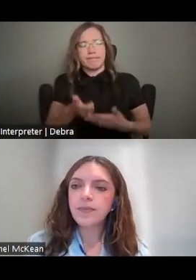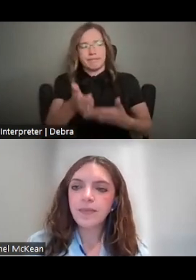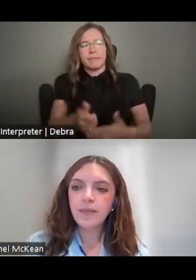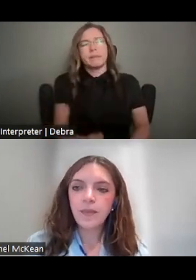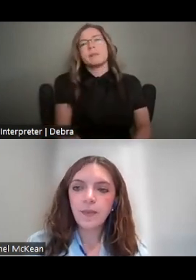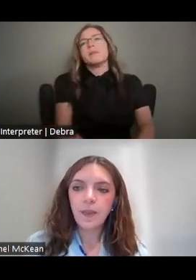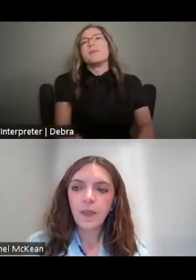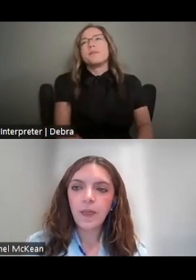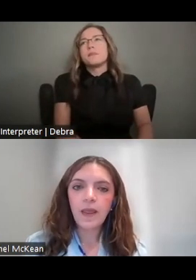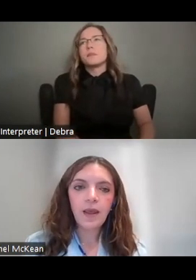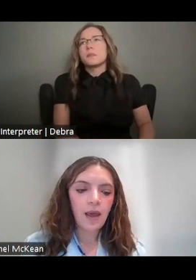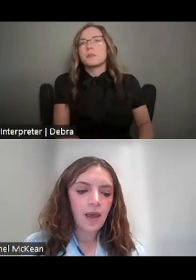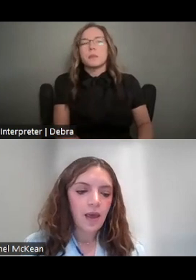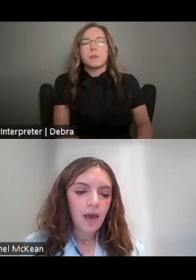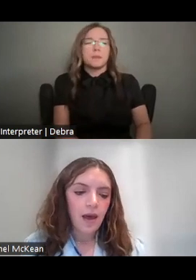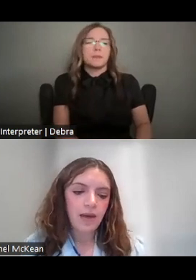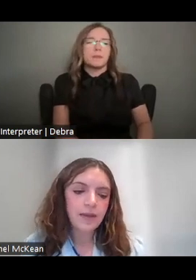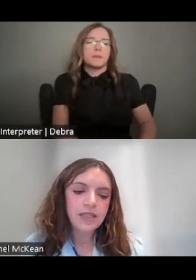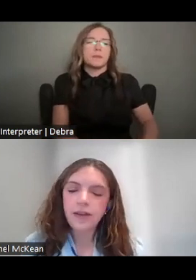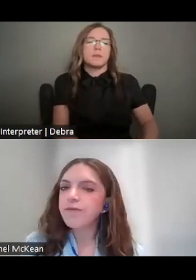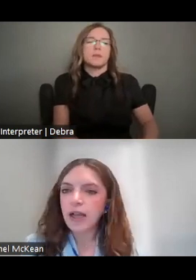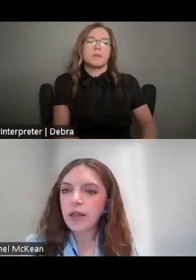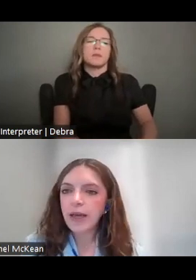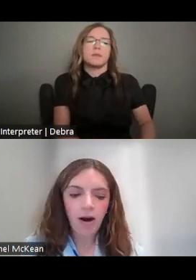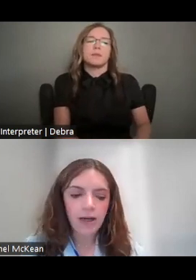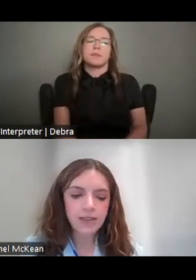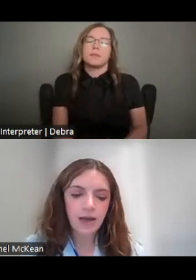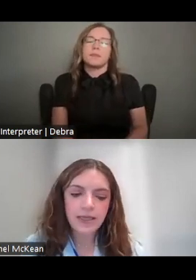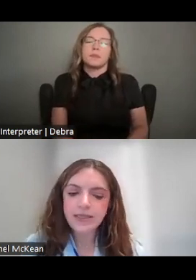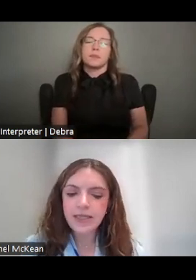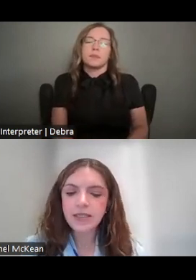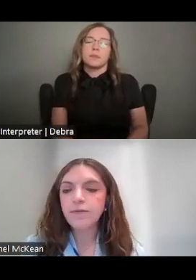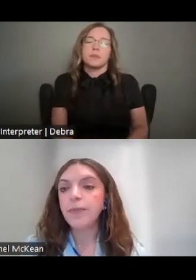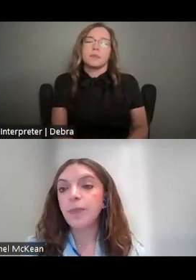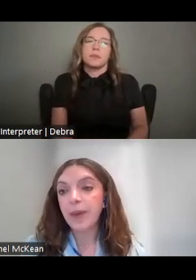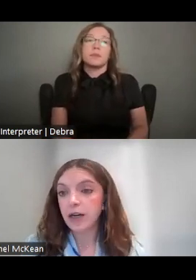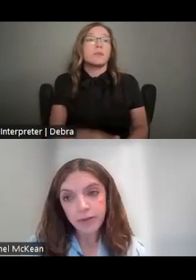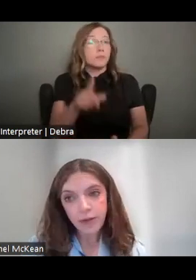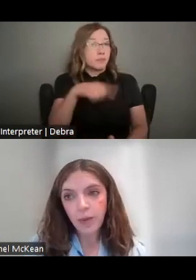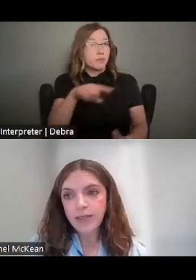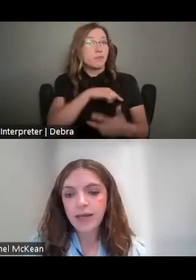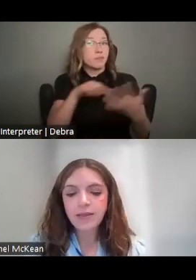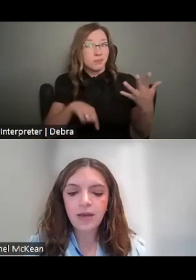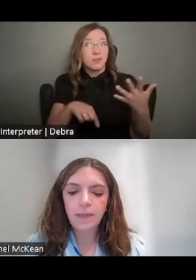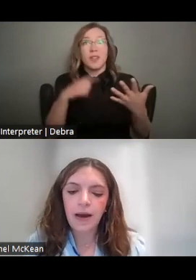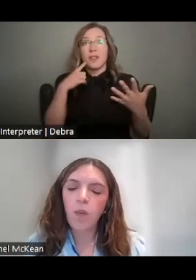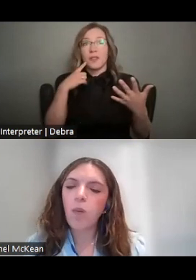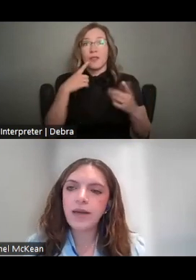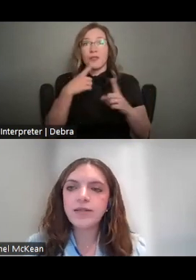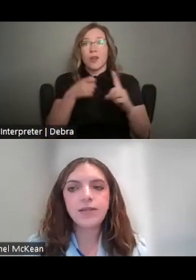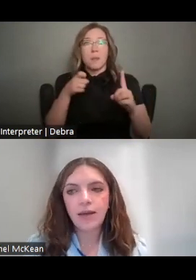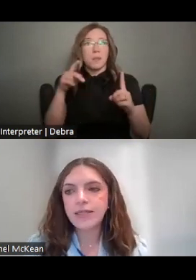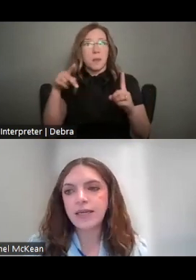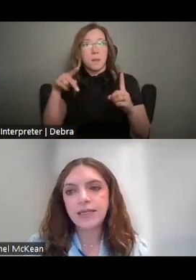SO, THE FOLLOWING ARE SOME INSIGHTS FROM THE PANEL REVIEW PROCESS ABOUT WHAT DOES AND DOES